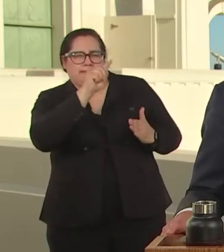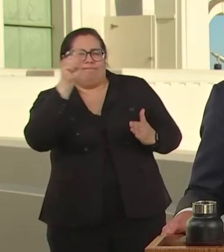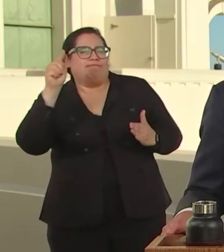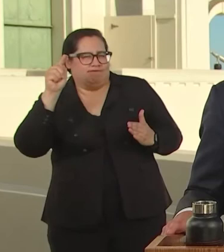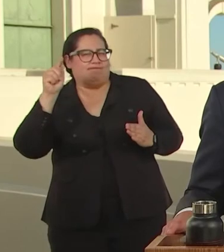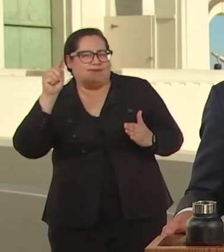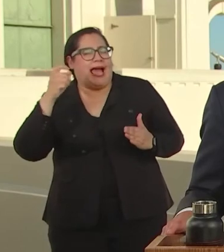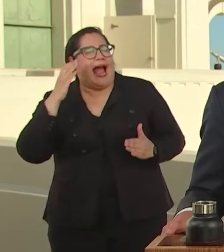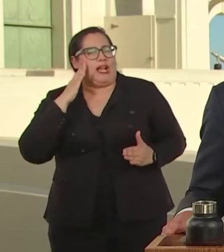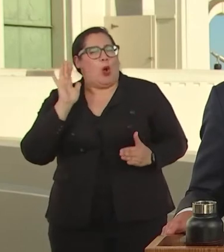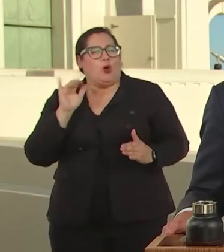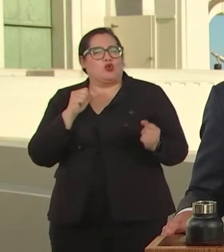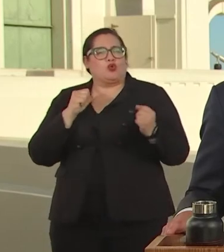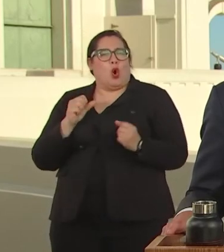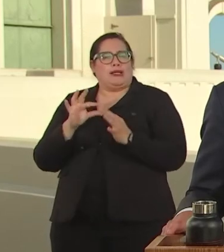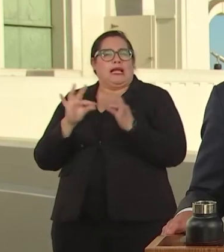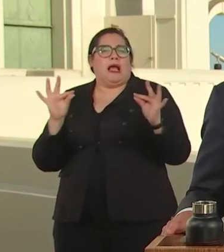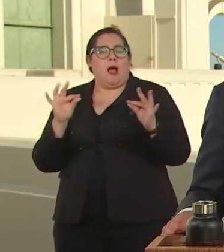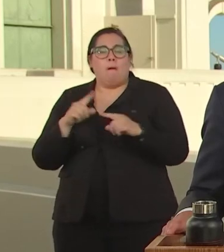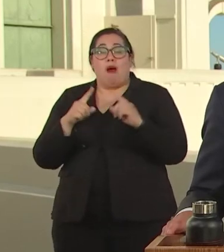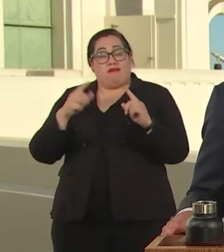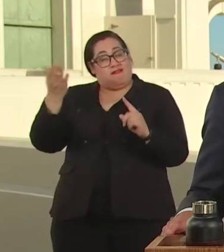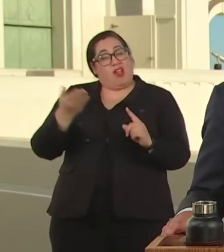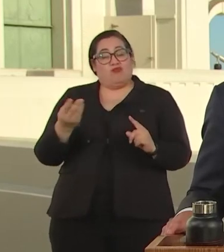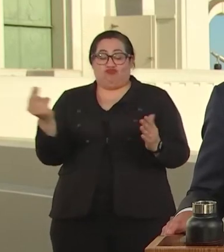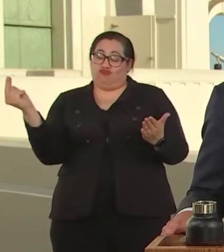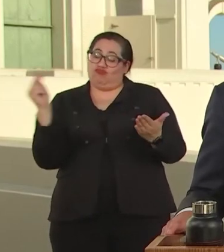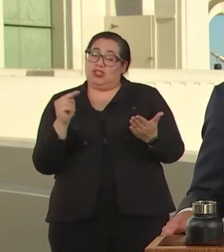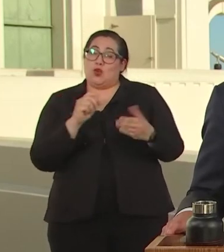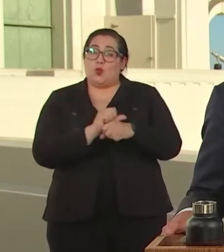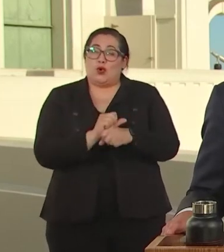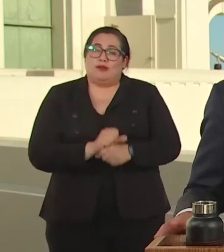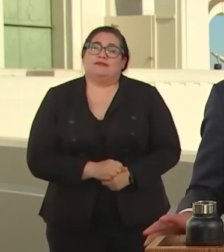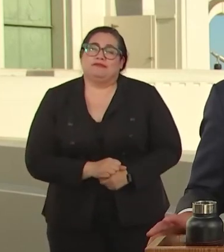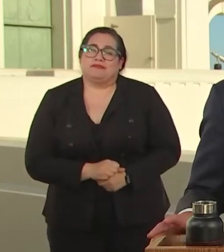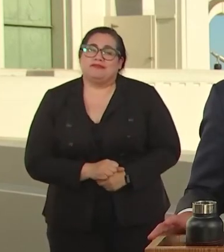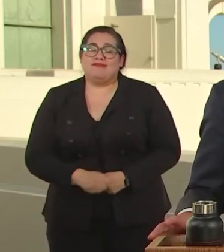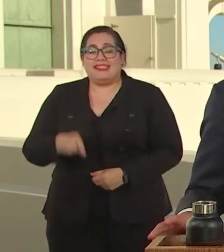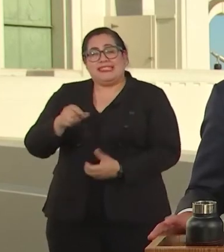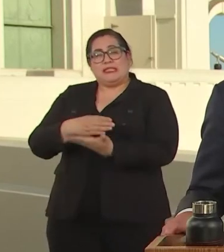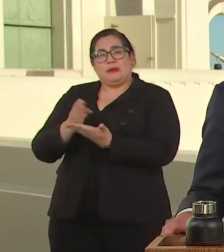I INVITE YOU TO CHECK THE WORK. THIS BUDGET IT'S NOT MINE, IT'S OURS.